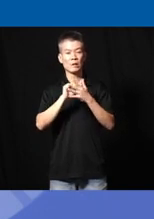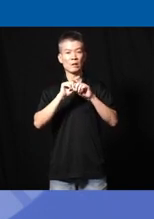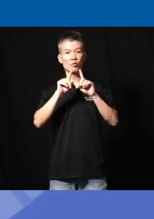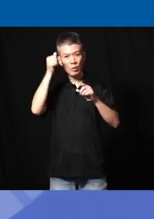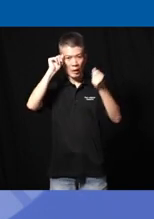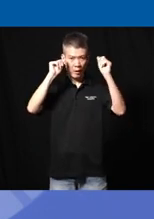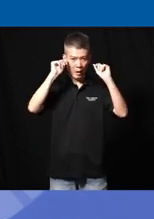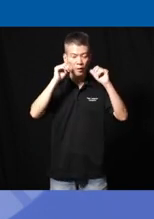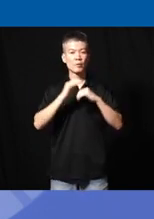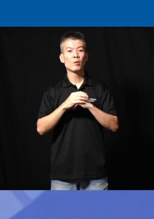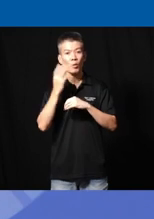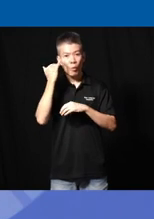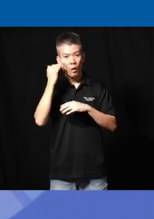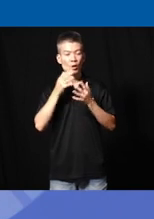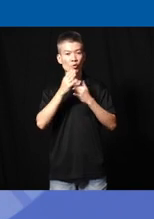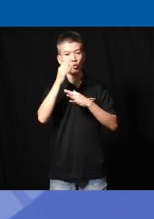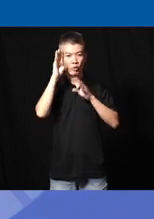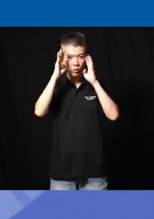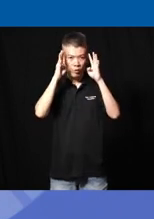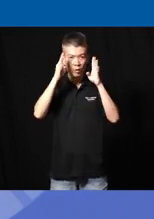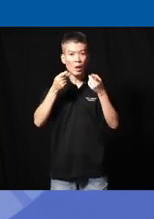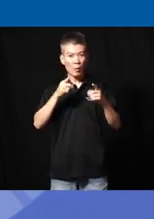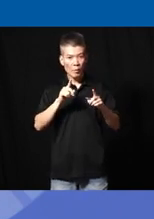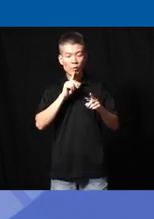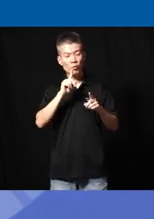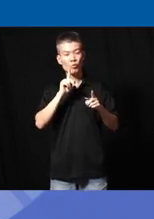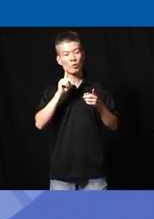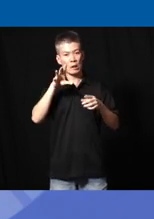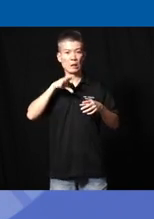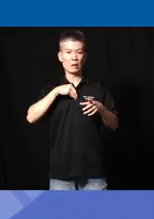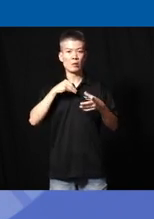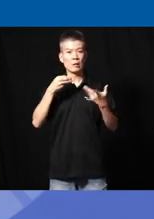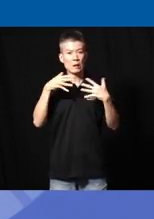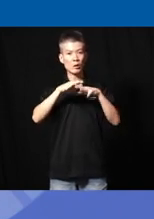that I wear because true Innovation happens when we Embrace and integrate all the passions that